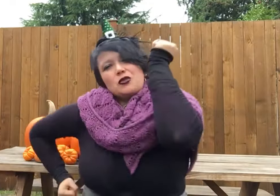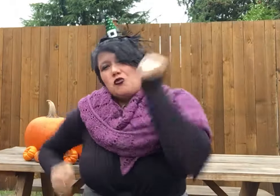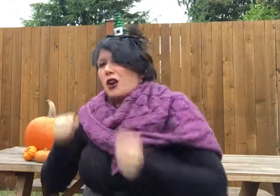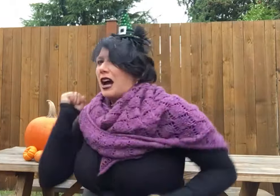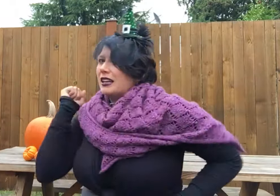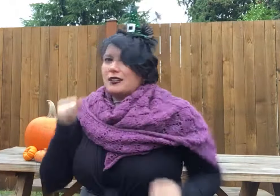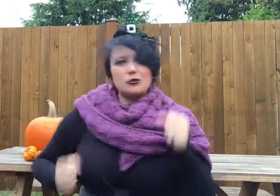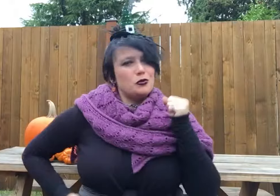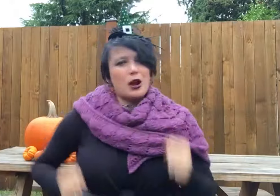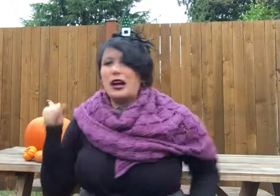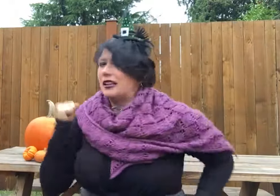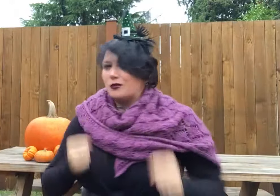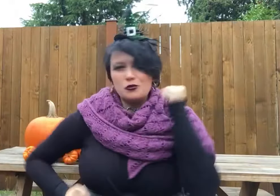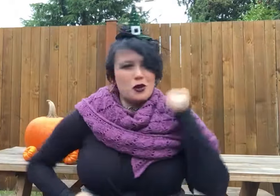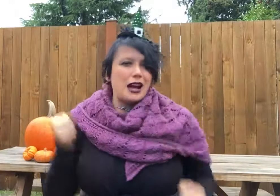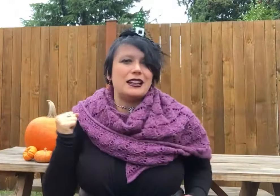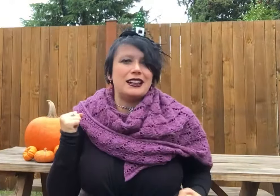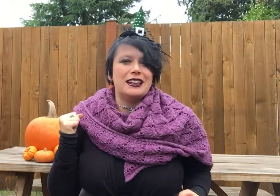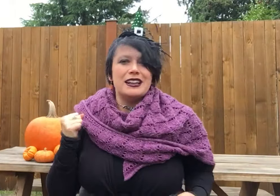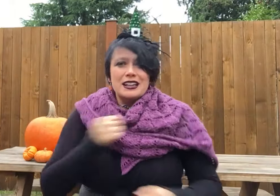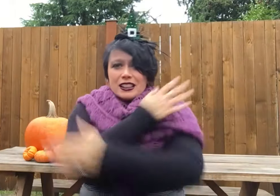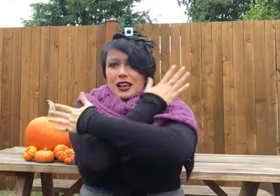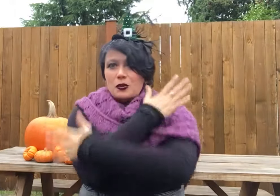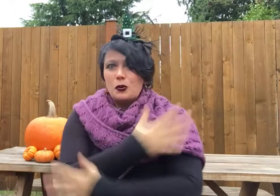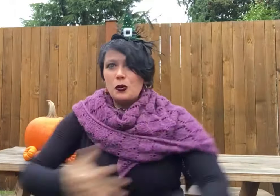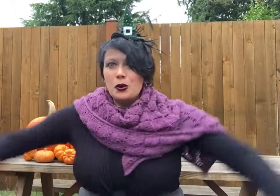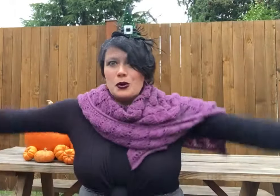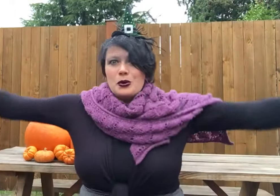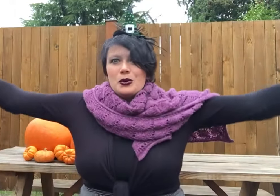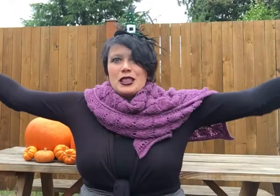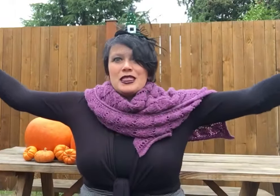The fifth one said, "Let's run and run and run!"